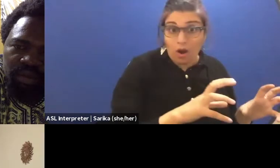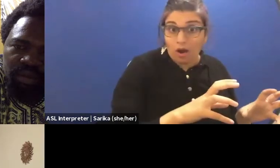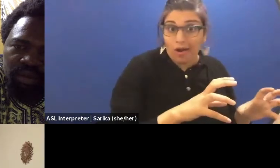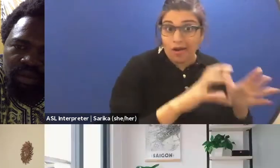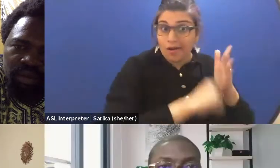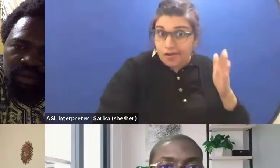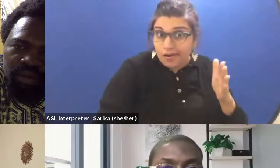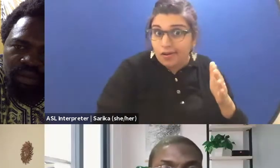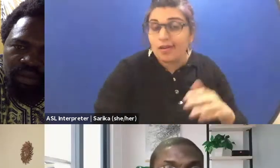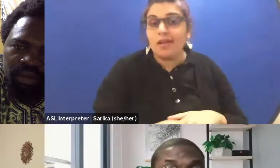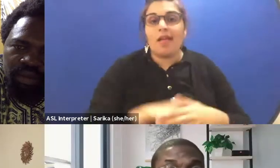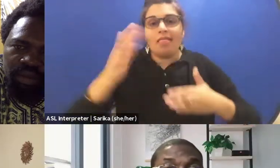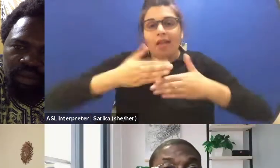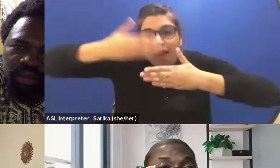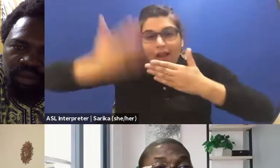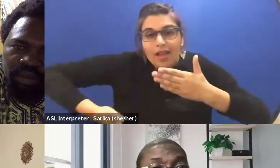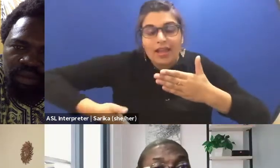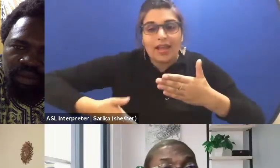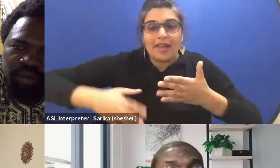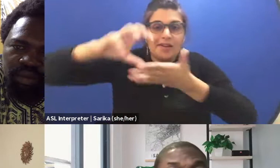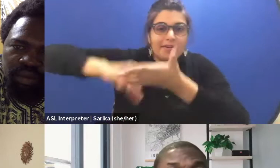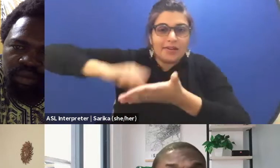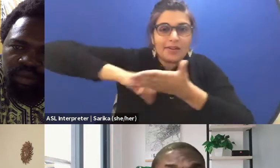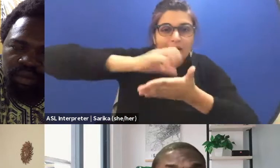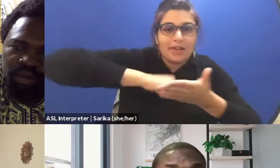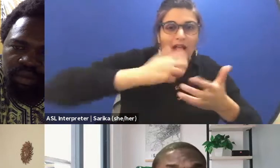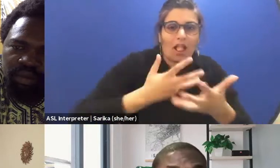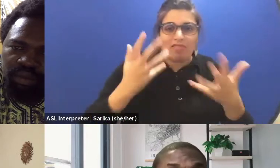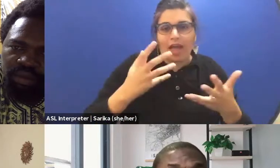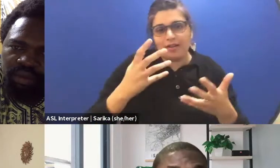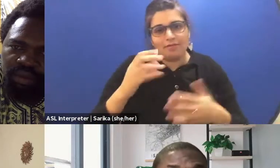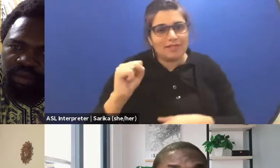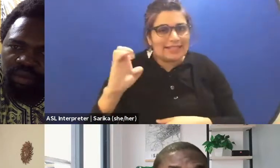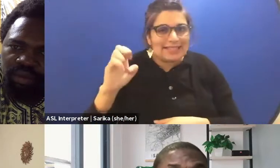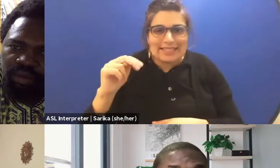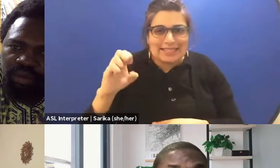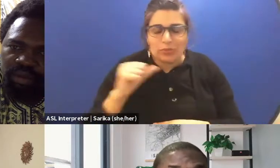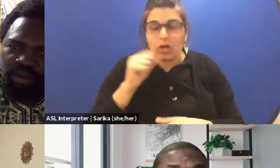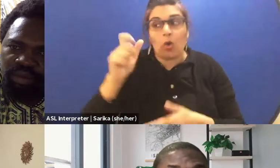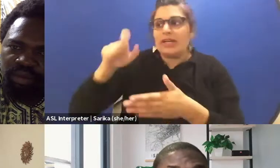and then at the end we are taking out a lot of things. We don't need this, we don't need this, we don't need this.